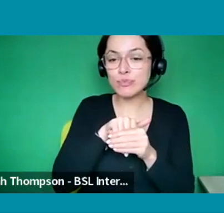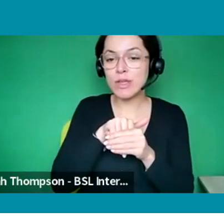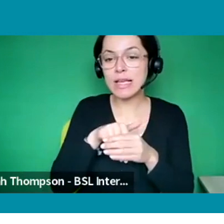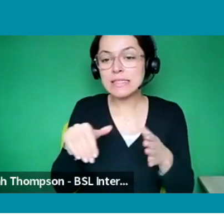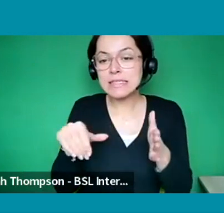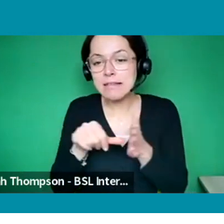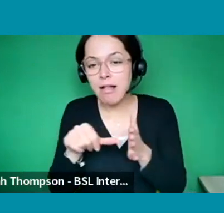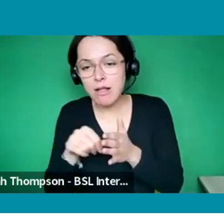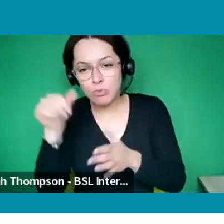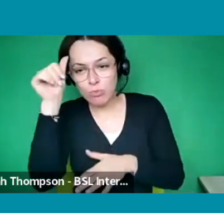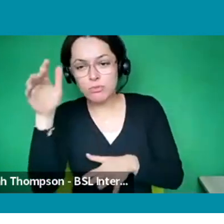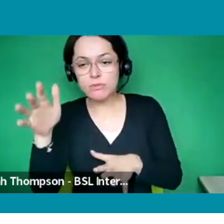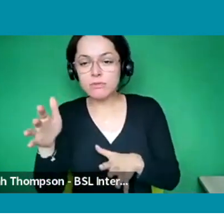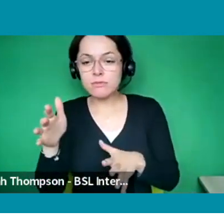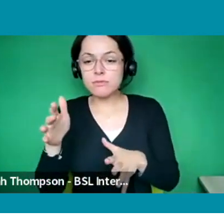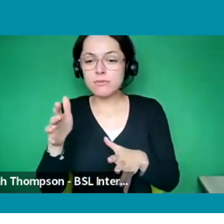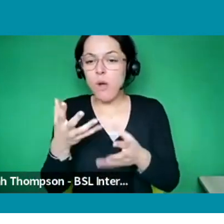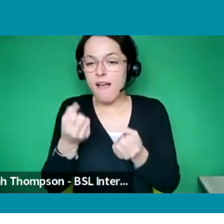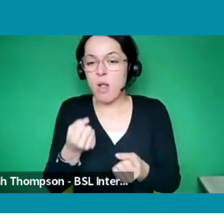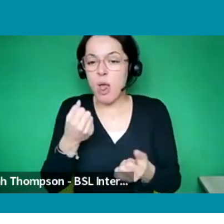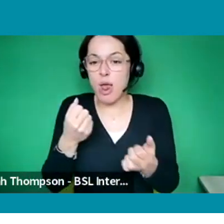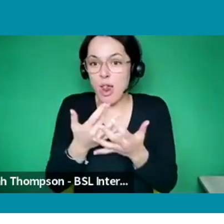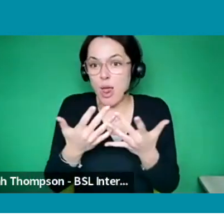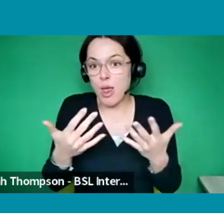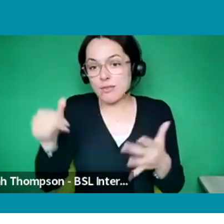you are not going to have lots of experience under your belt.